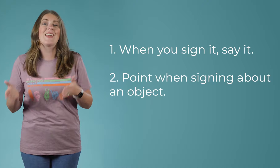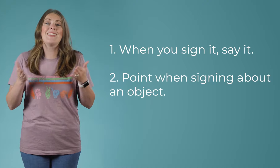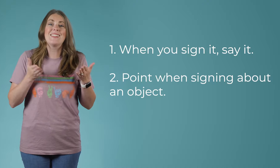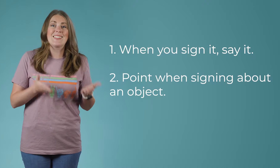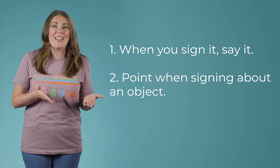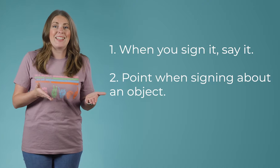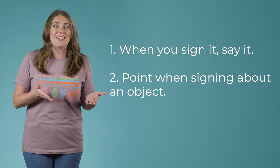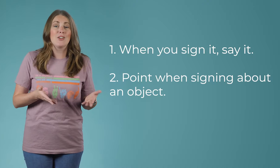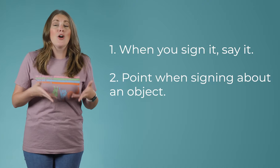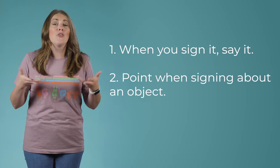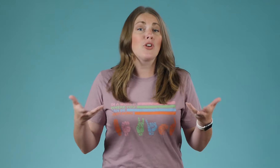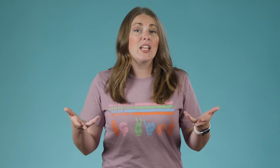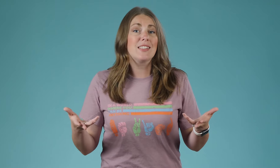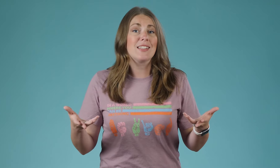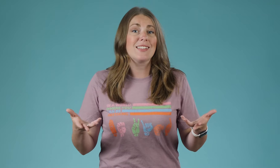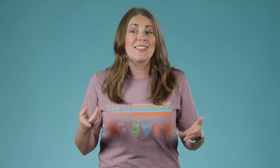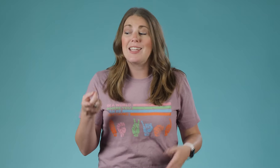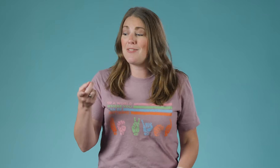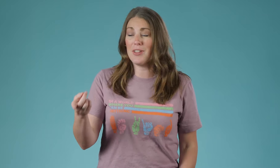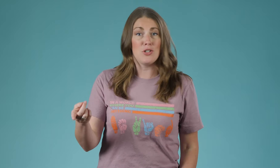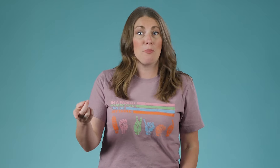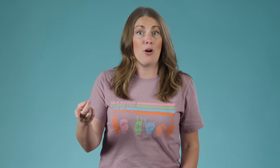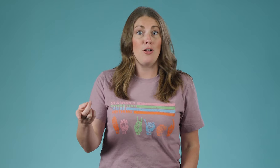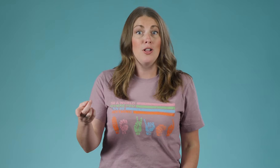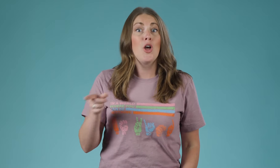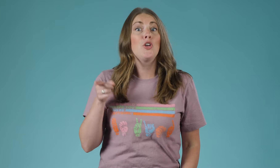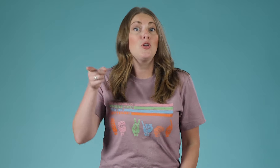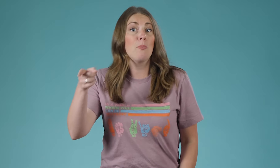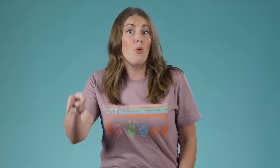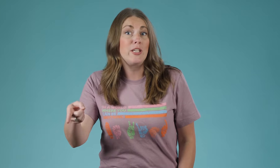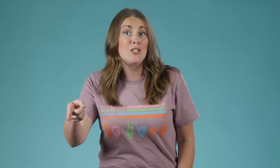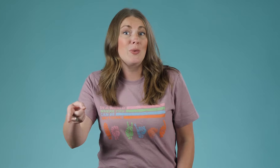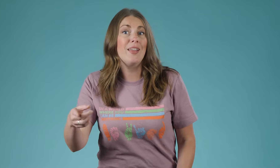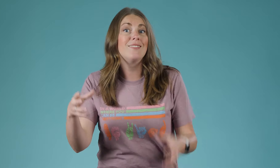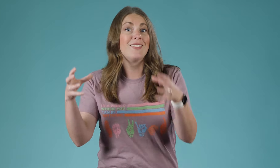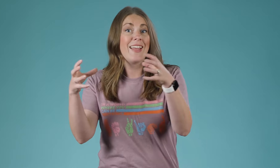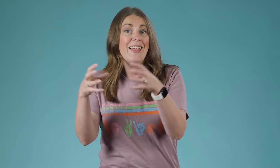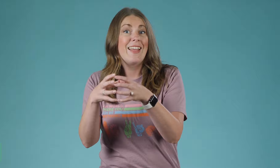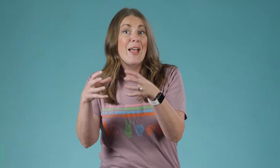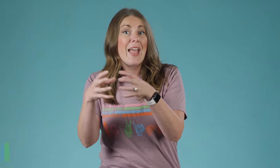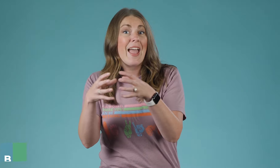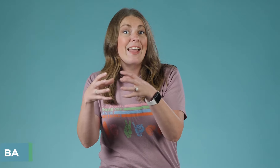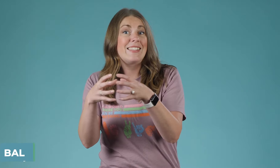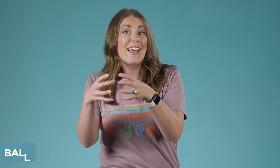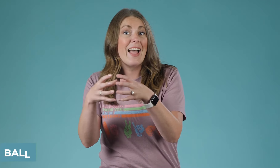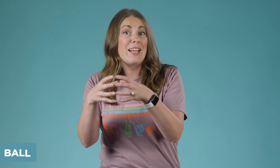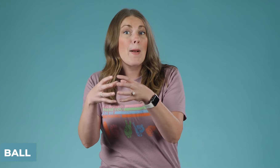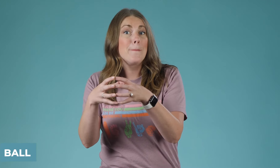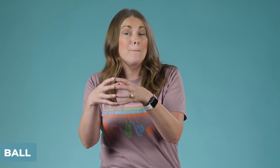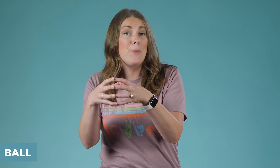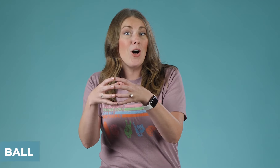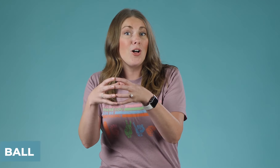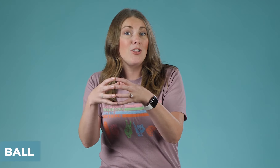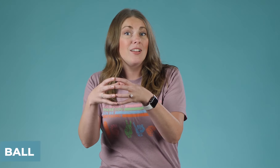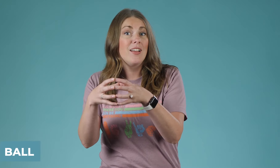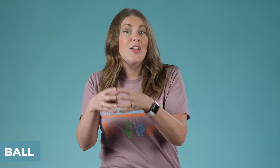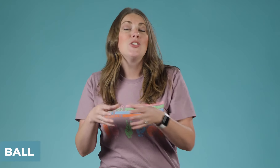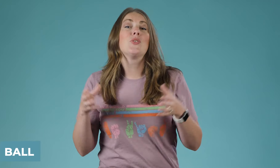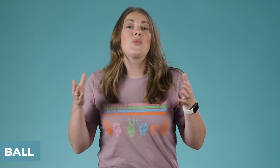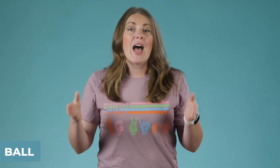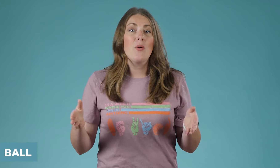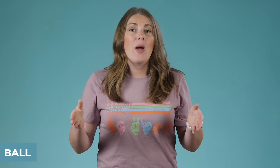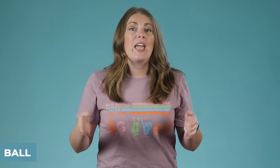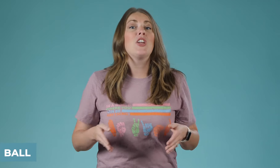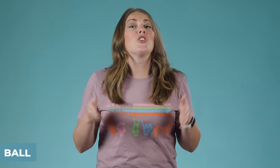and then sign it. For instance, if there's a ball you point to it and sign 'ball', so that way your